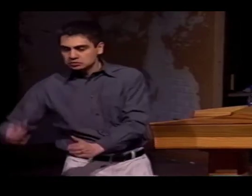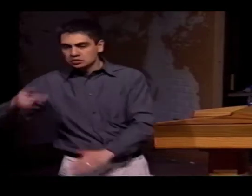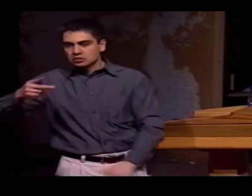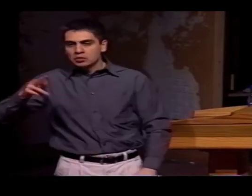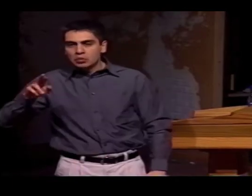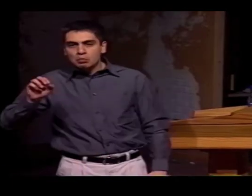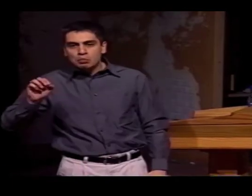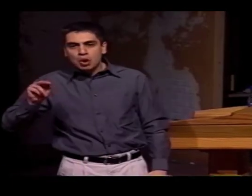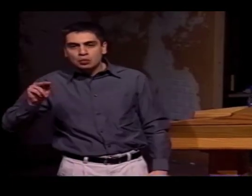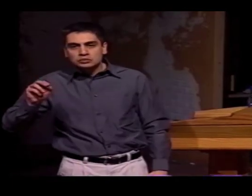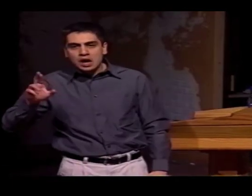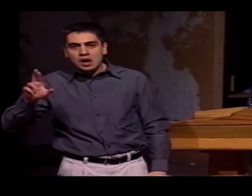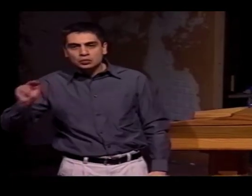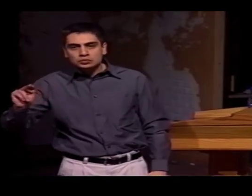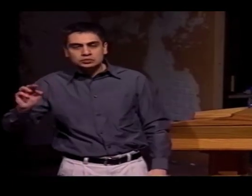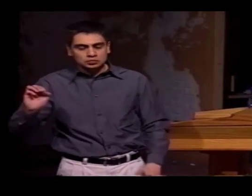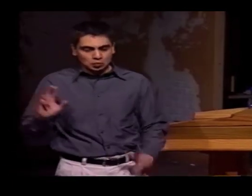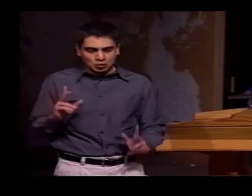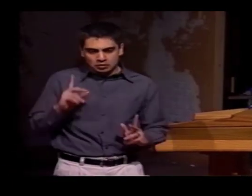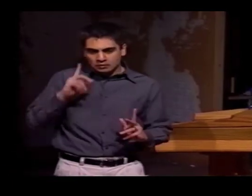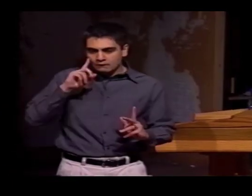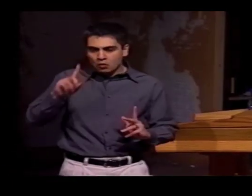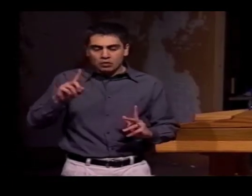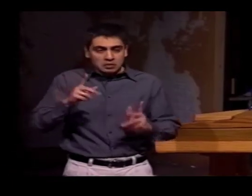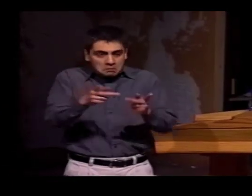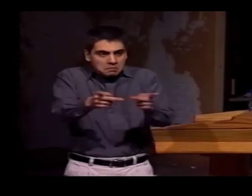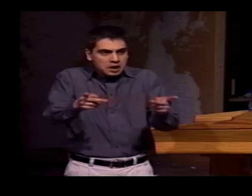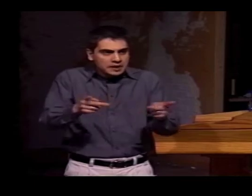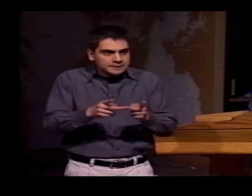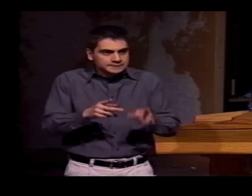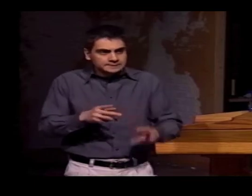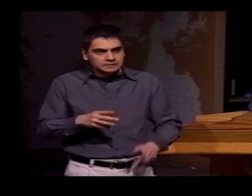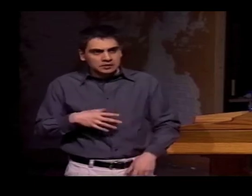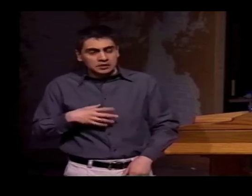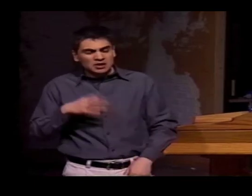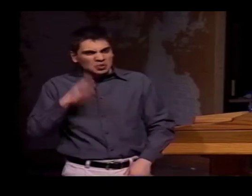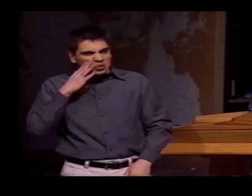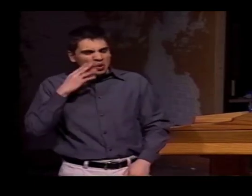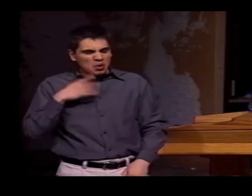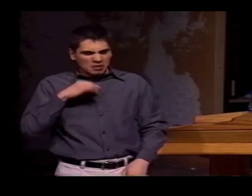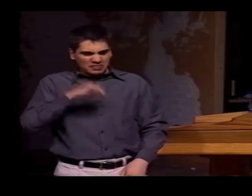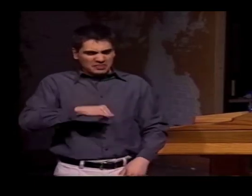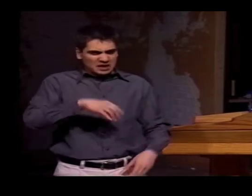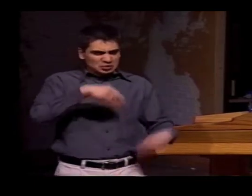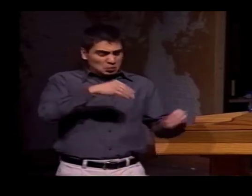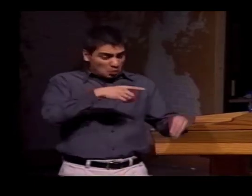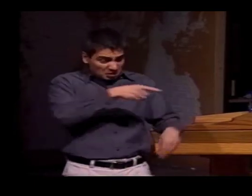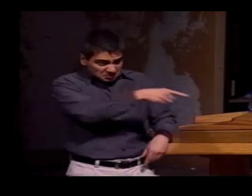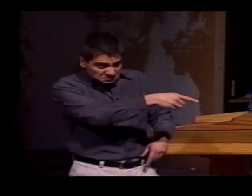PEOPLE POINT TO--POINT TO A PERSON AS A PRONOUN, OR THEY POINT TO A PLACE AS AN ABSOLUTE REFERENCE.